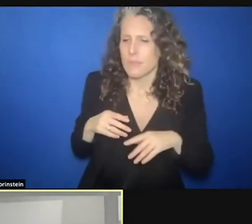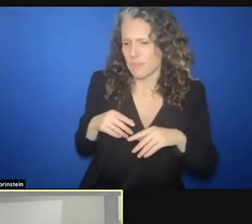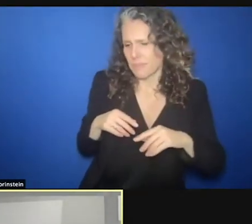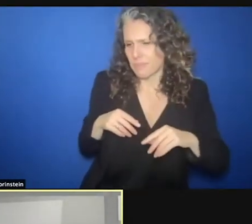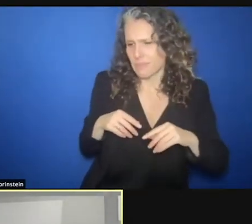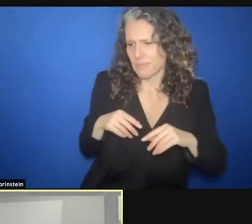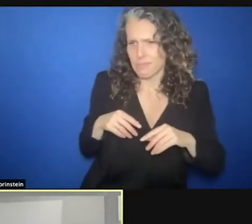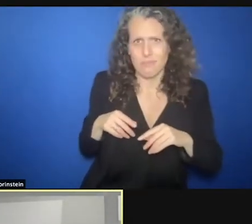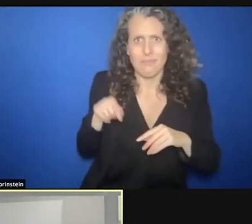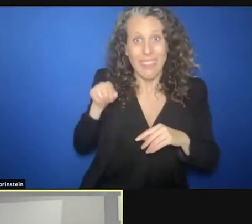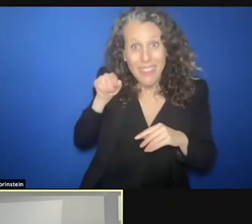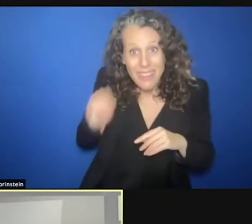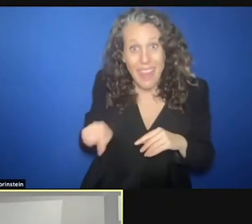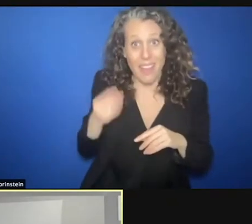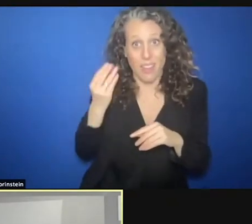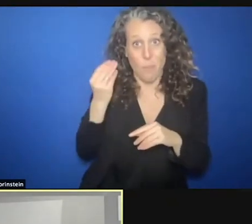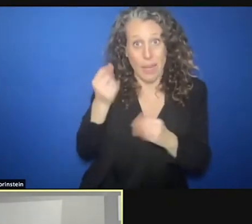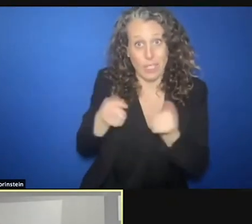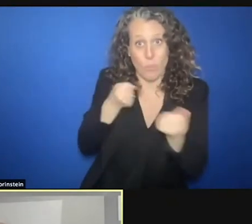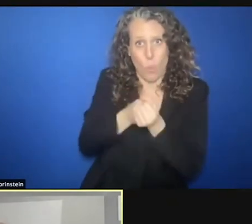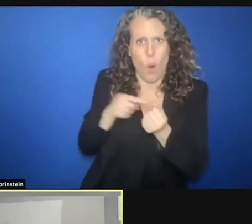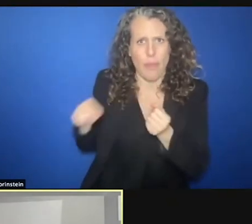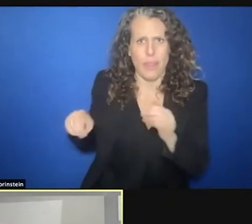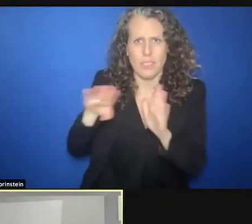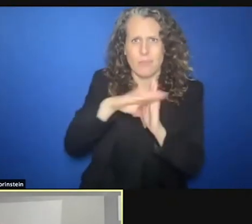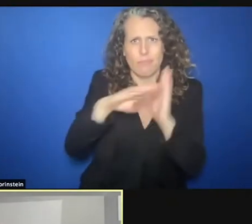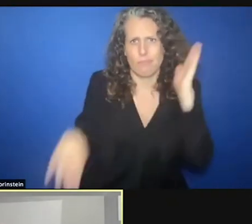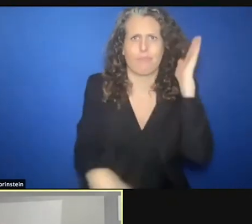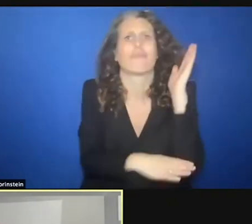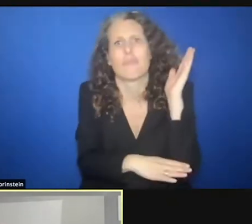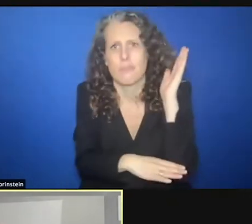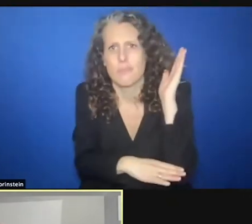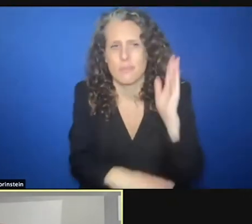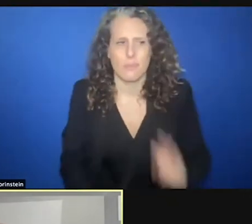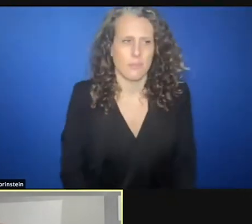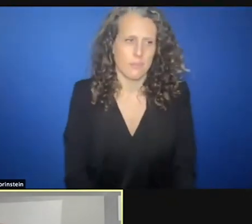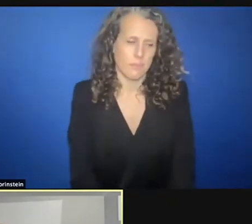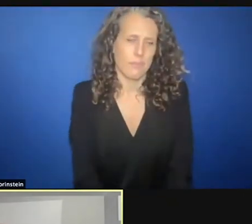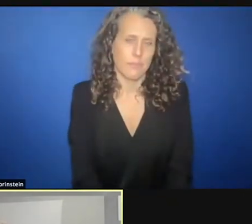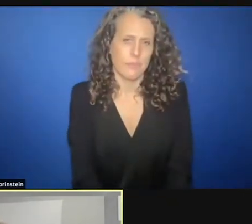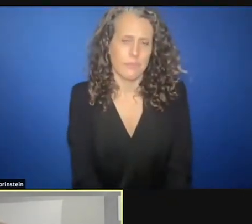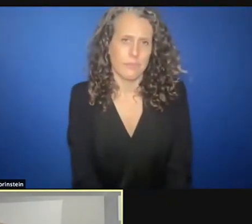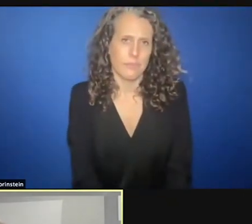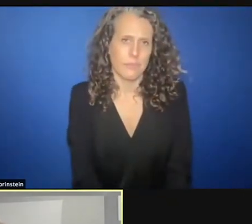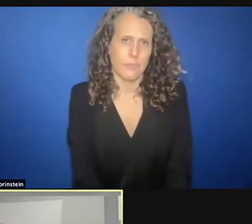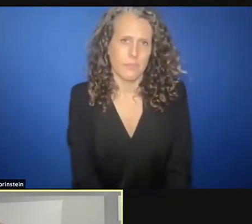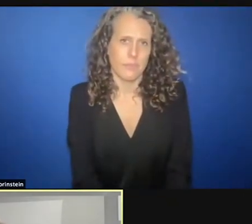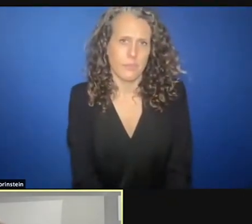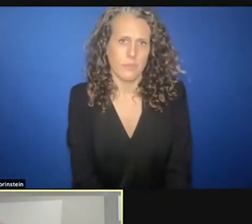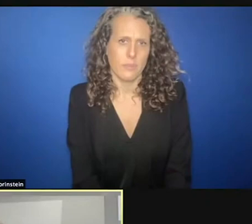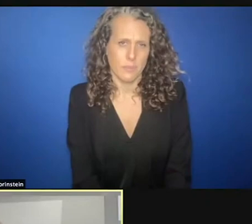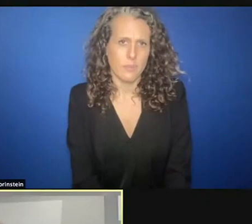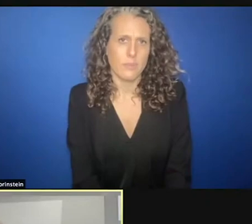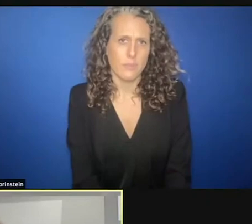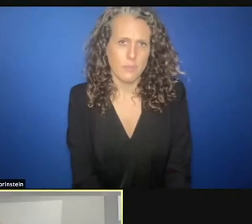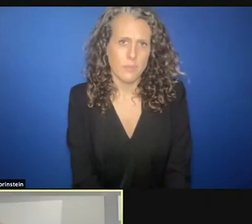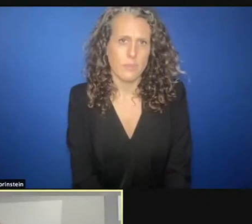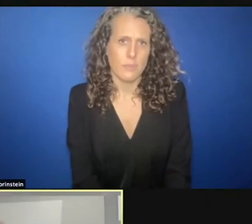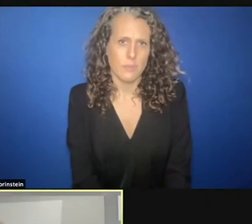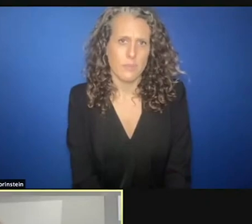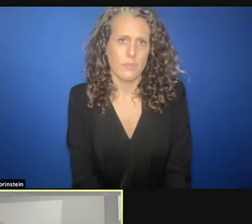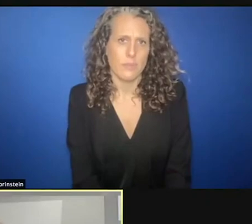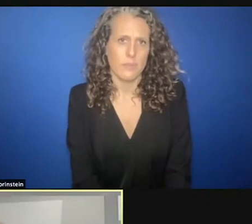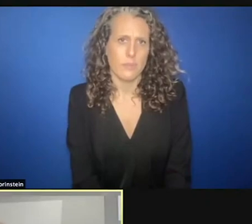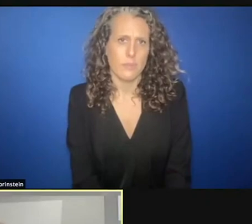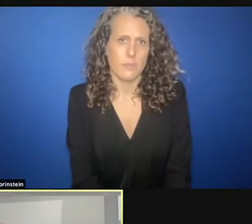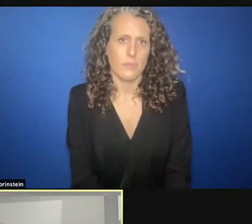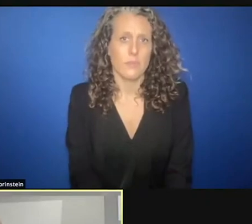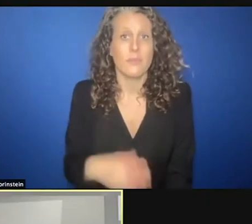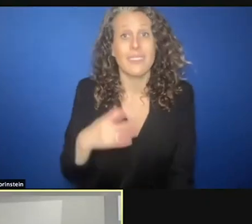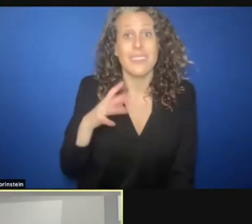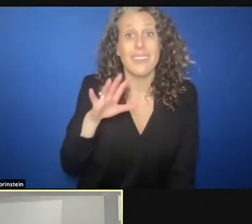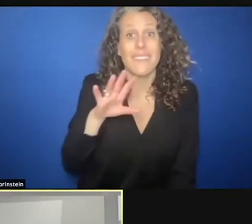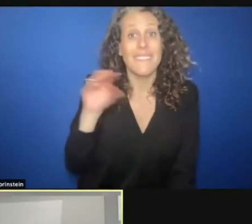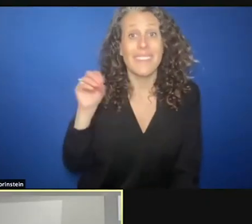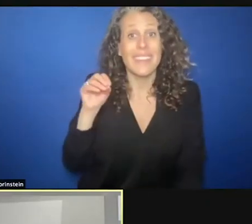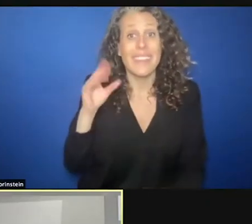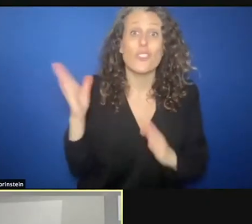underfunded, we should also remember that the 50 greatest economy on the planet have just given